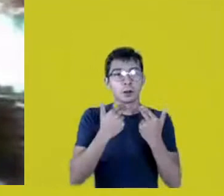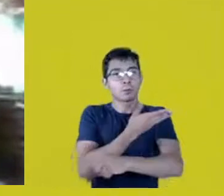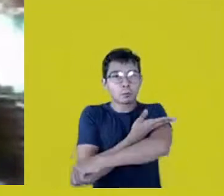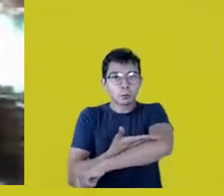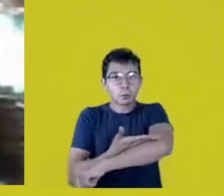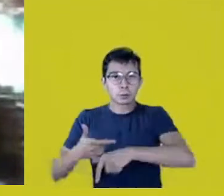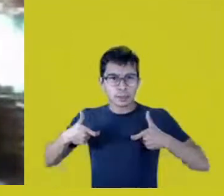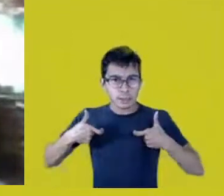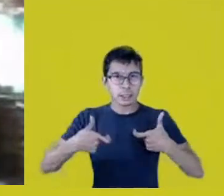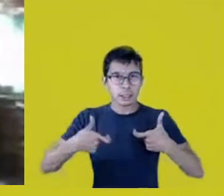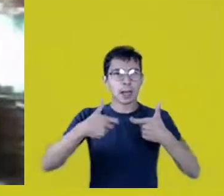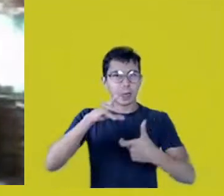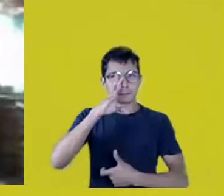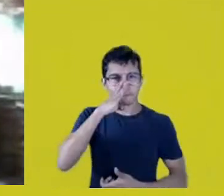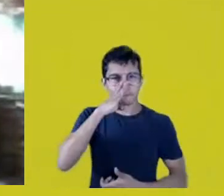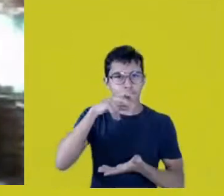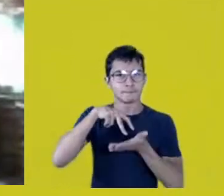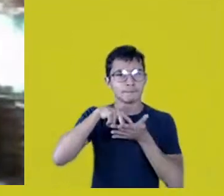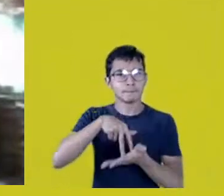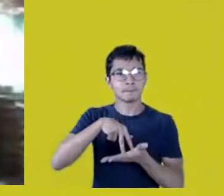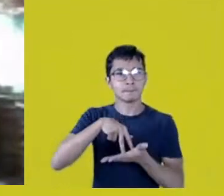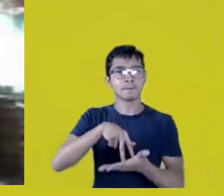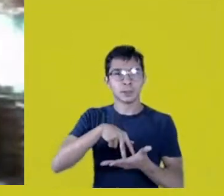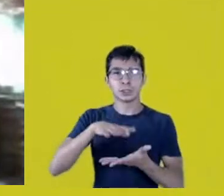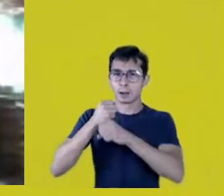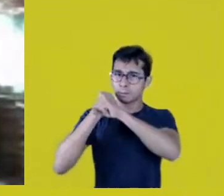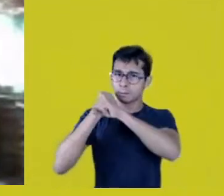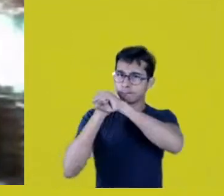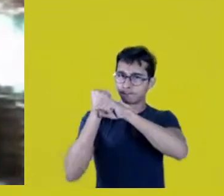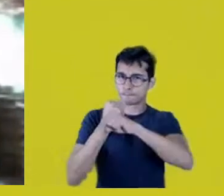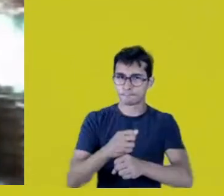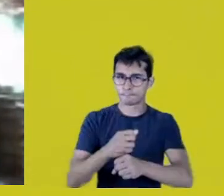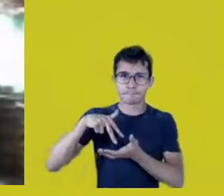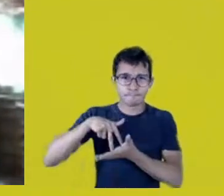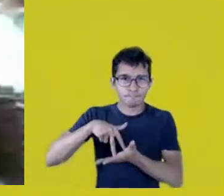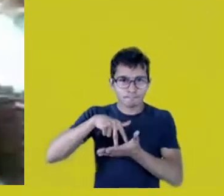because we’ve been resisting for a long time and we’re still fighting,